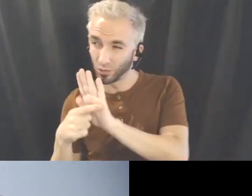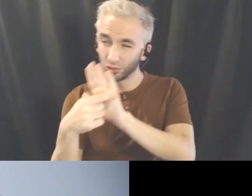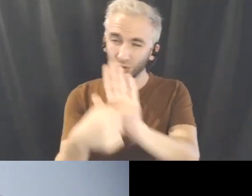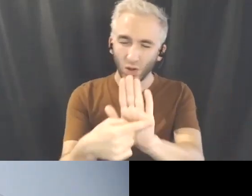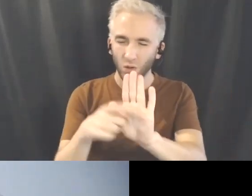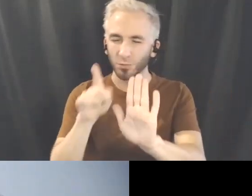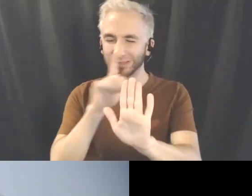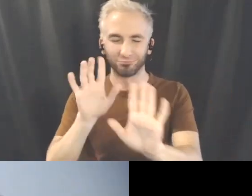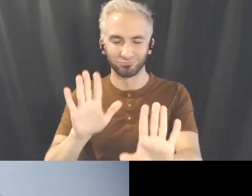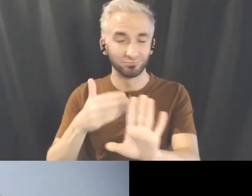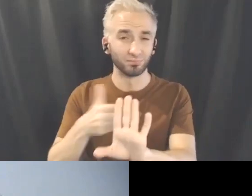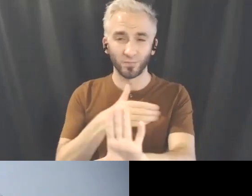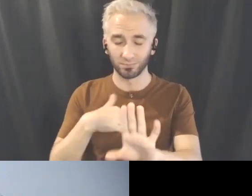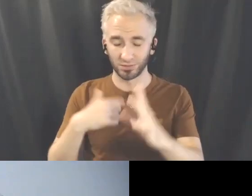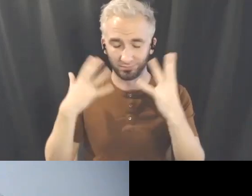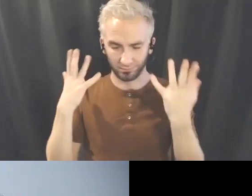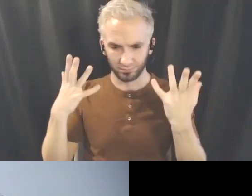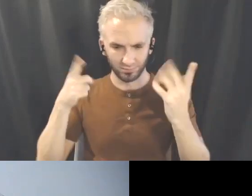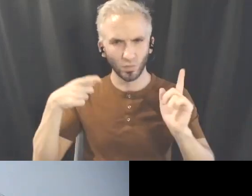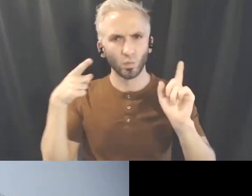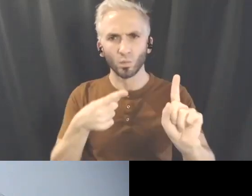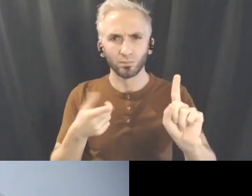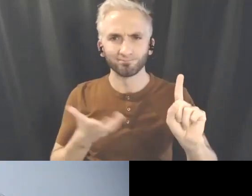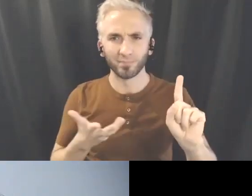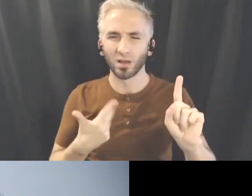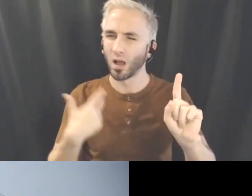I want to actually show something that's current.